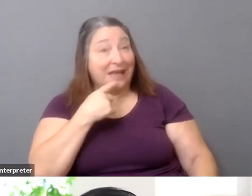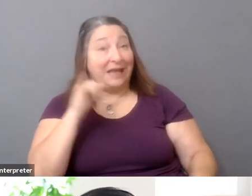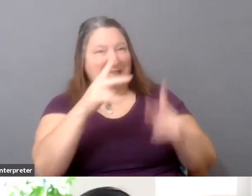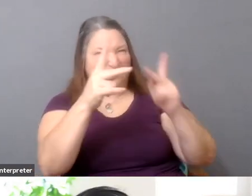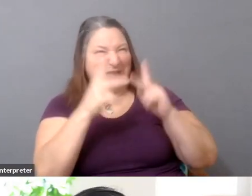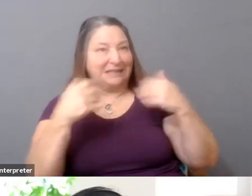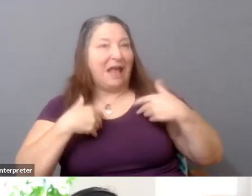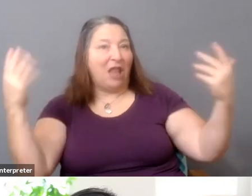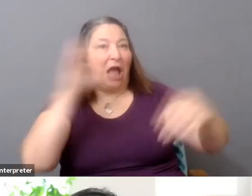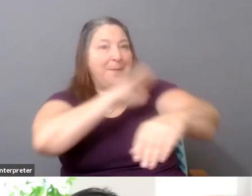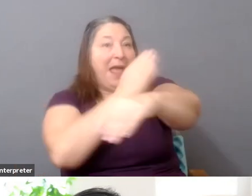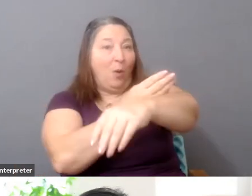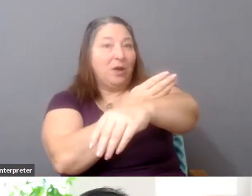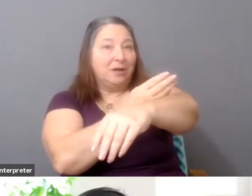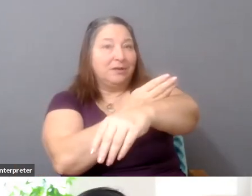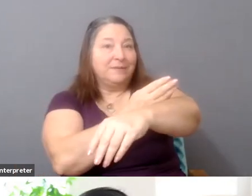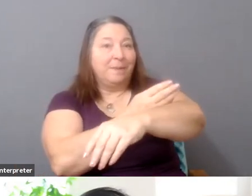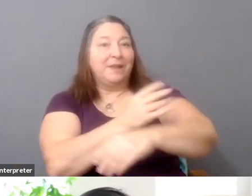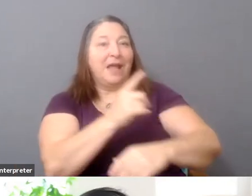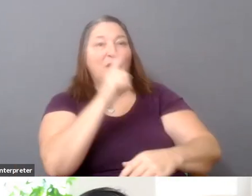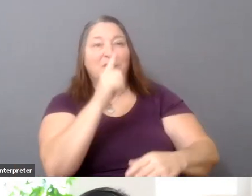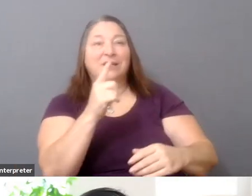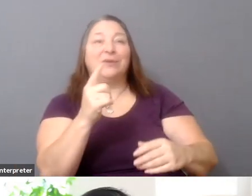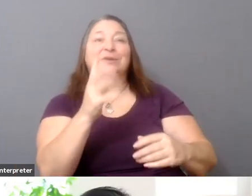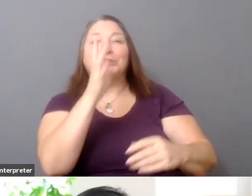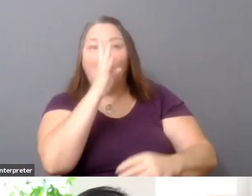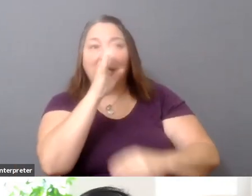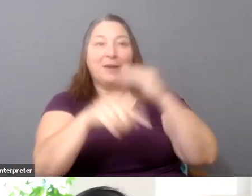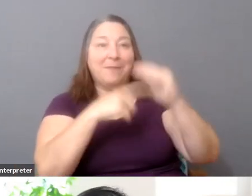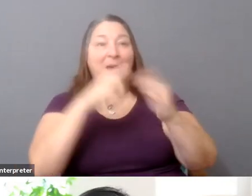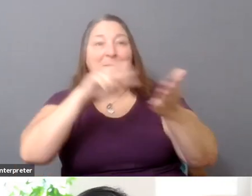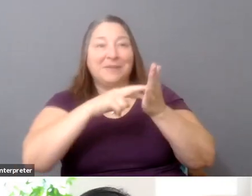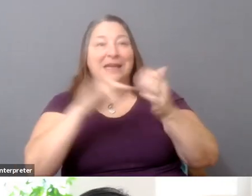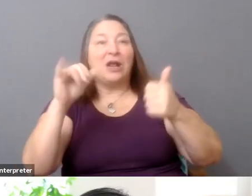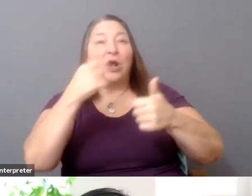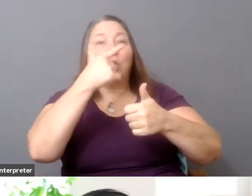and I would actually really say we're really more talking about, like, Google, Facebook, Amazon--